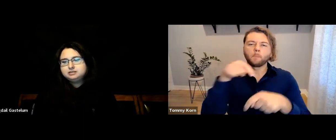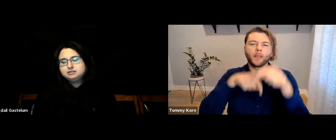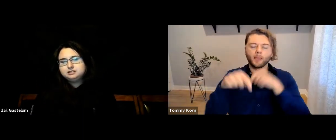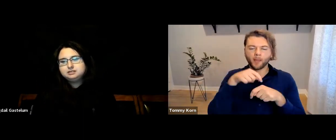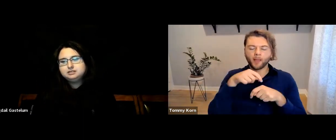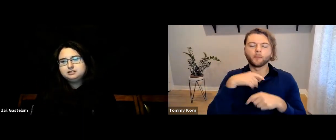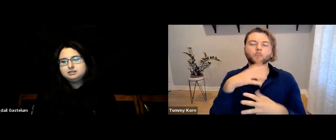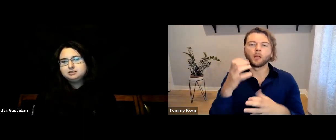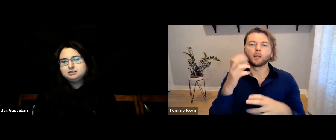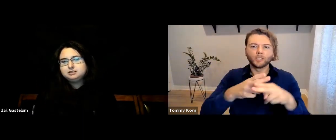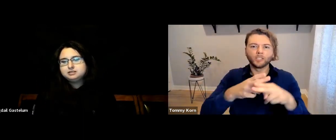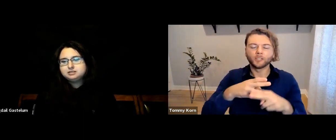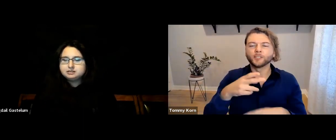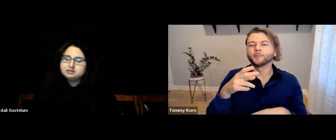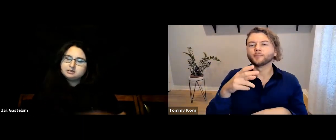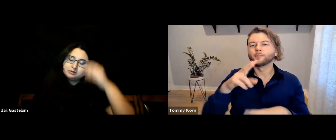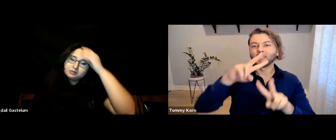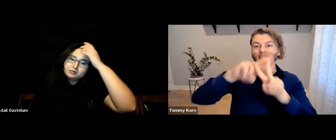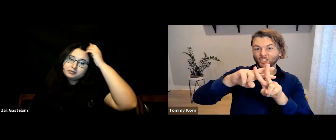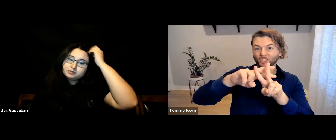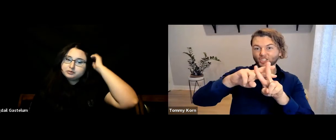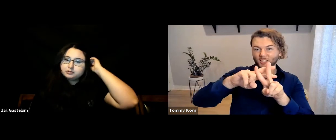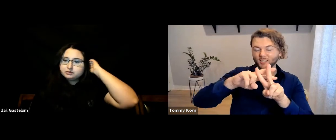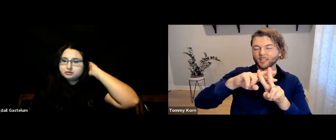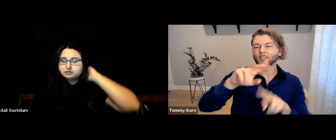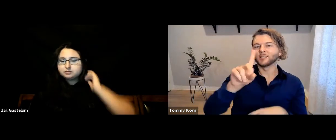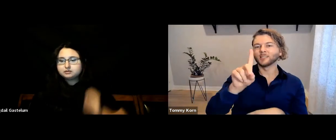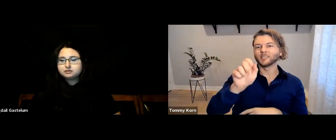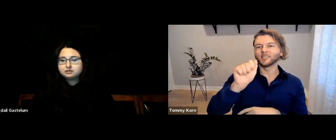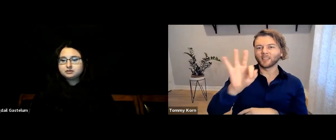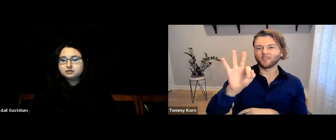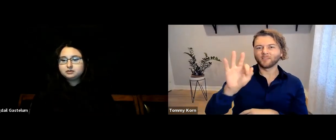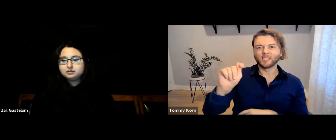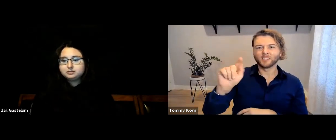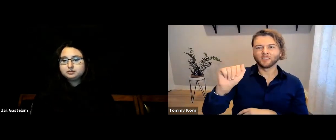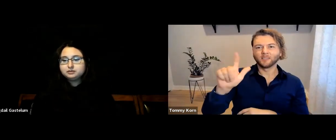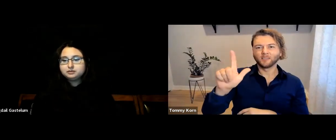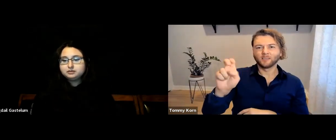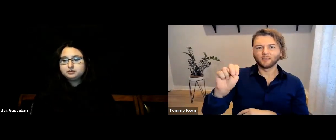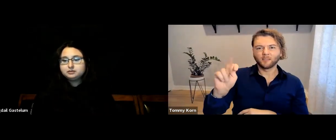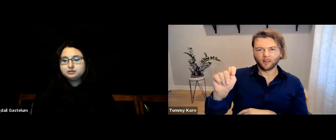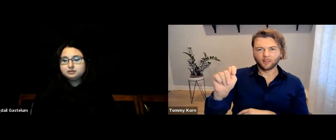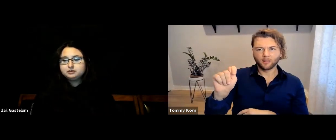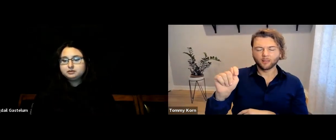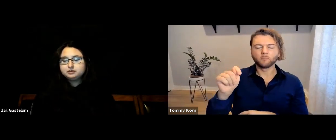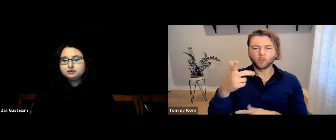Oh, I want to back up a little bit and mention the hashtag #DeafTalent.